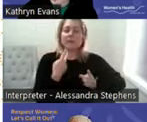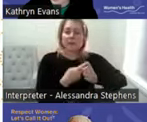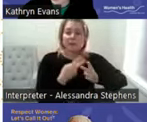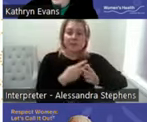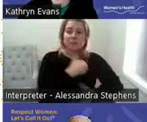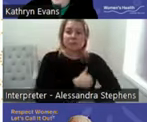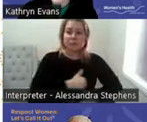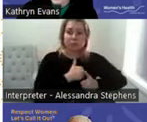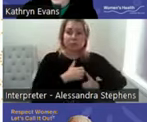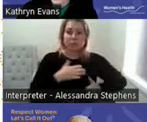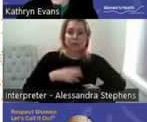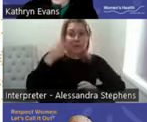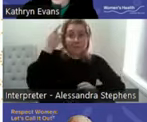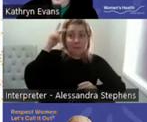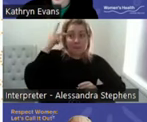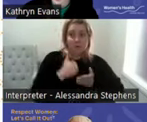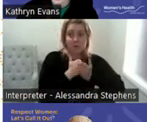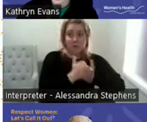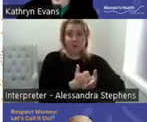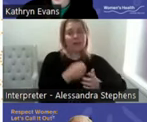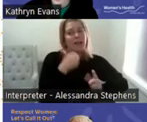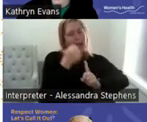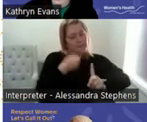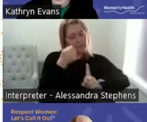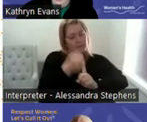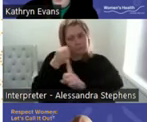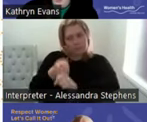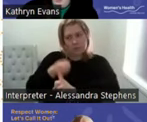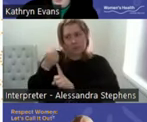and advocacy is often required to motivate governments towards change.